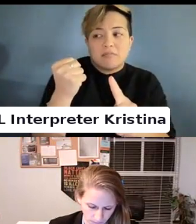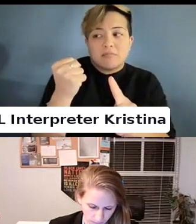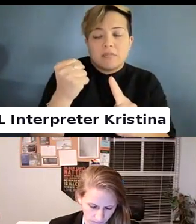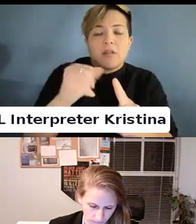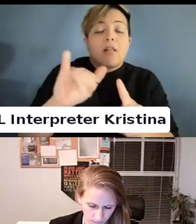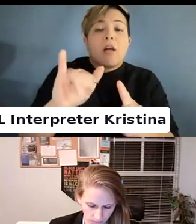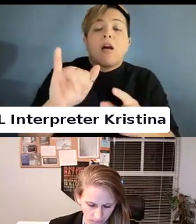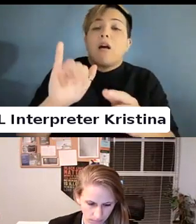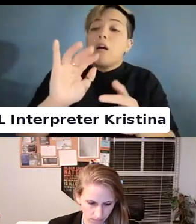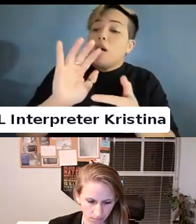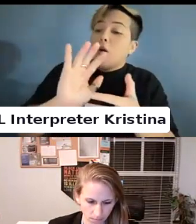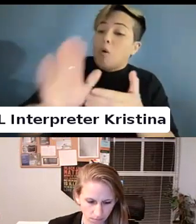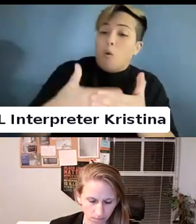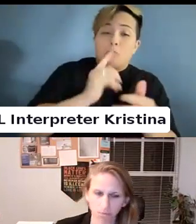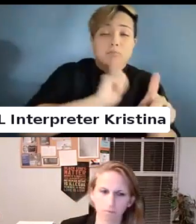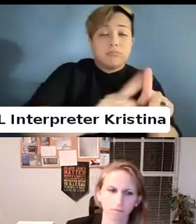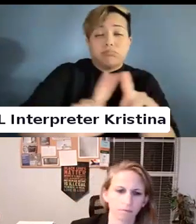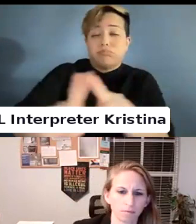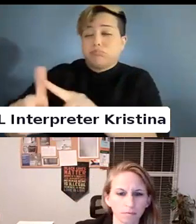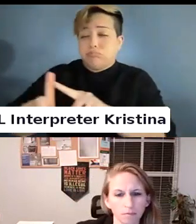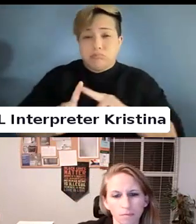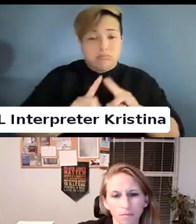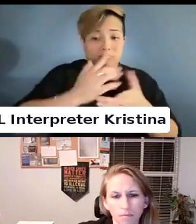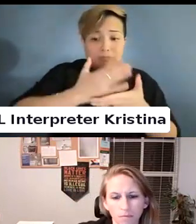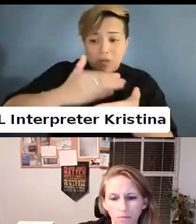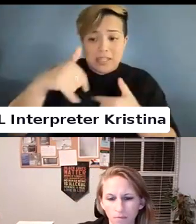All of these various factors that have had on individuals themselves.